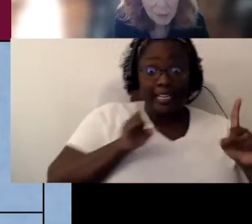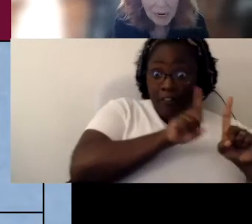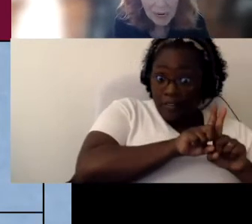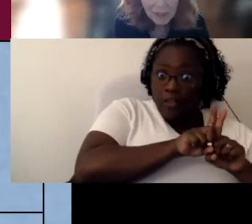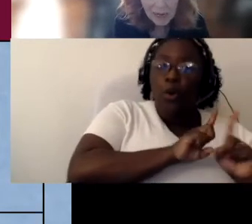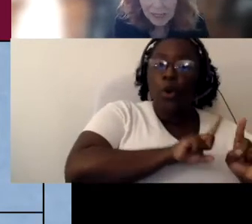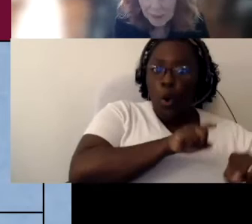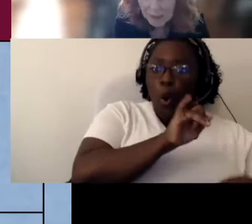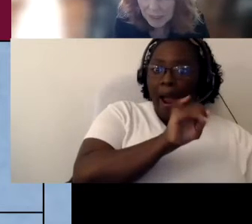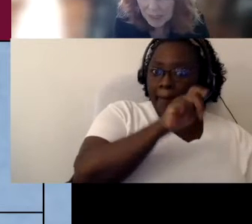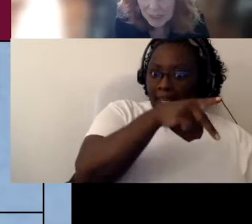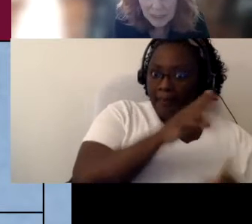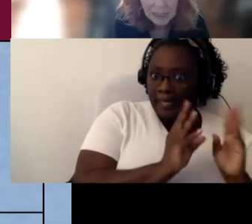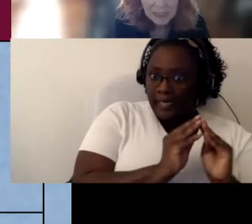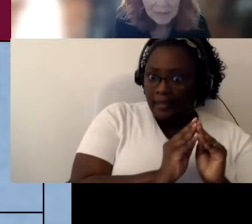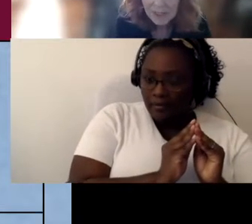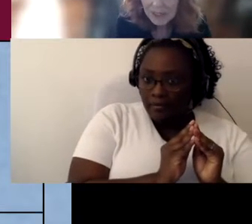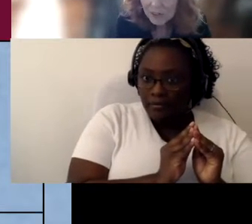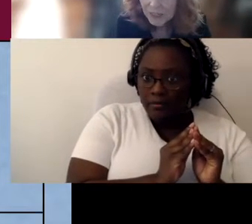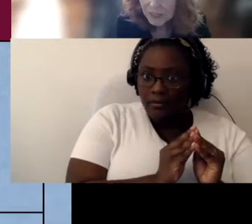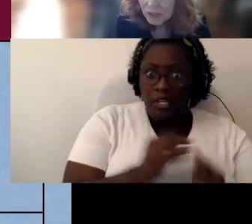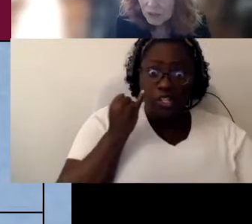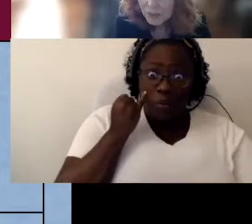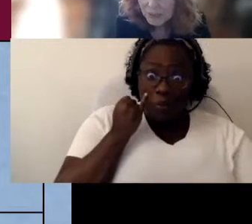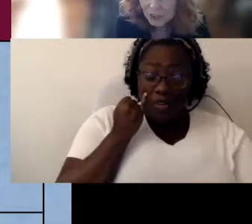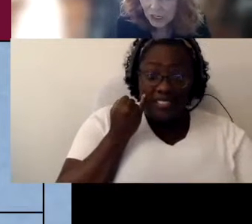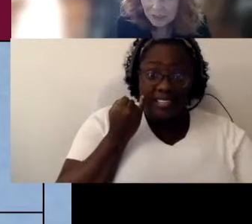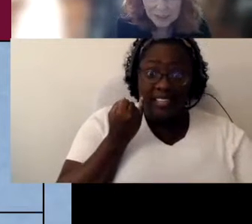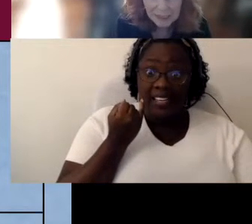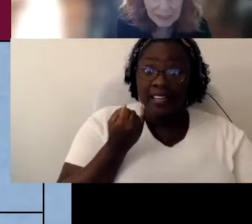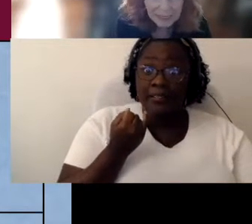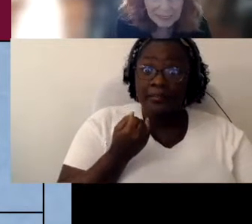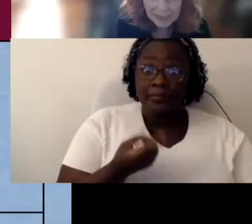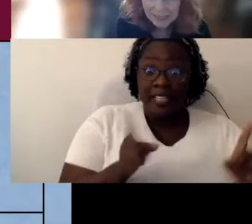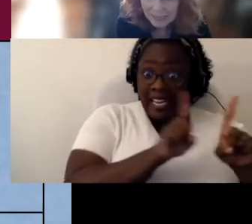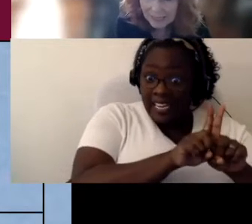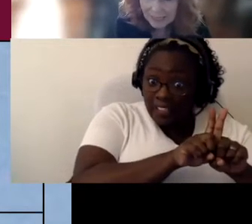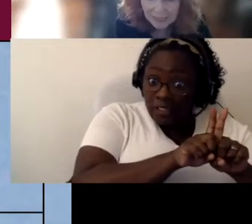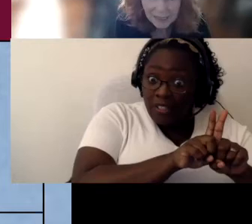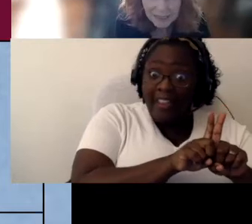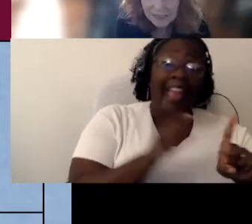Why have an IEP meeting if the intervener who is with the child day to day to day isn’t